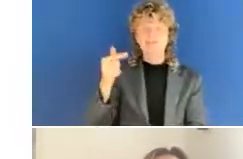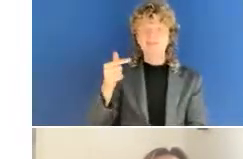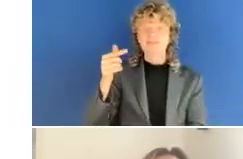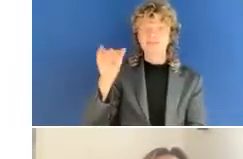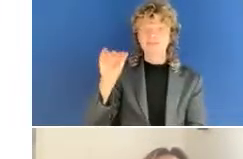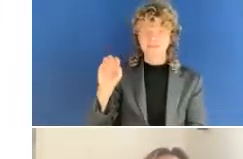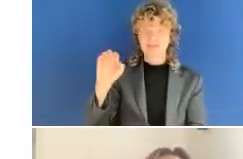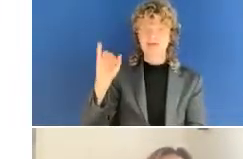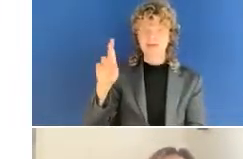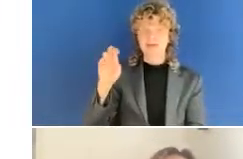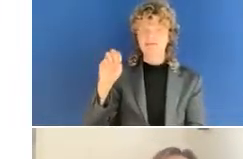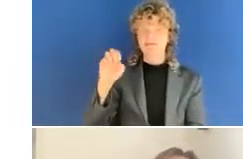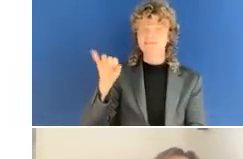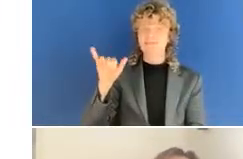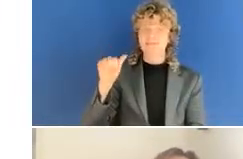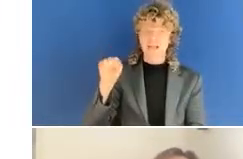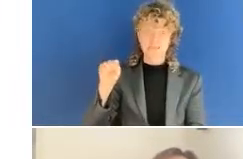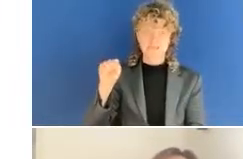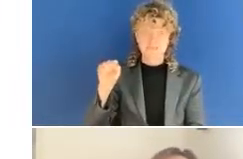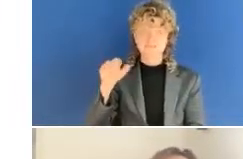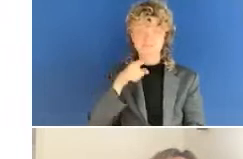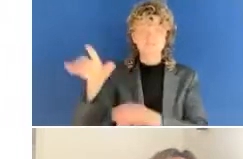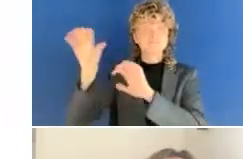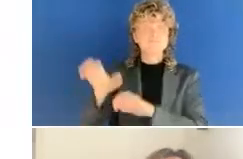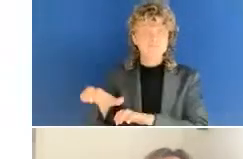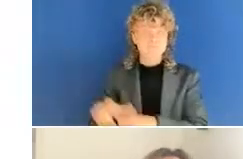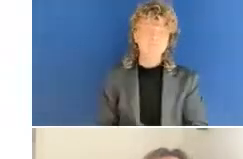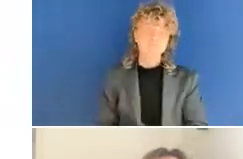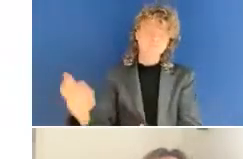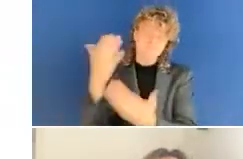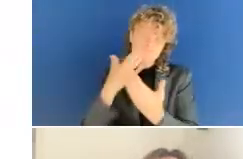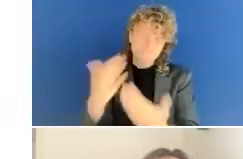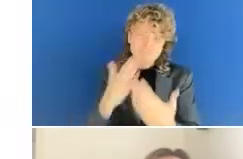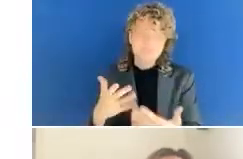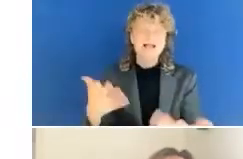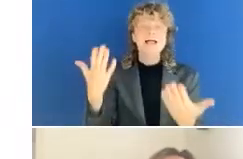And therefore, I would also like to give the floor to our main sponsor, Siteimprove, represented